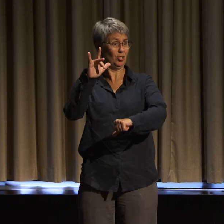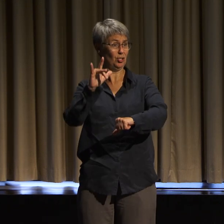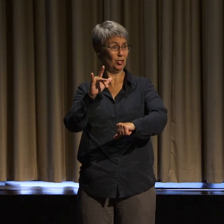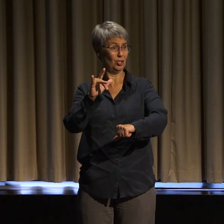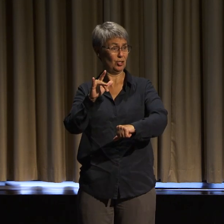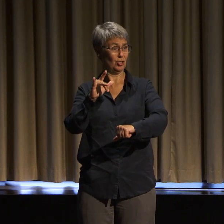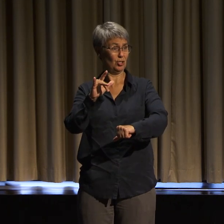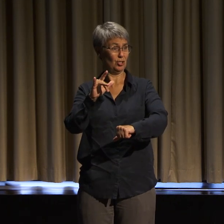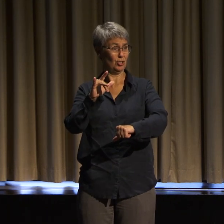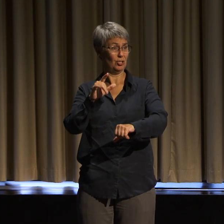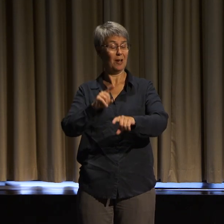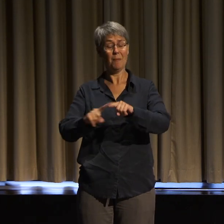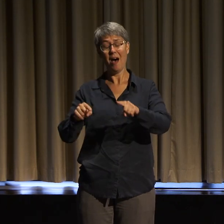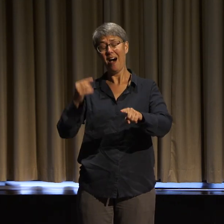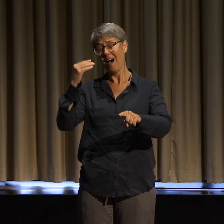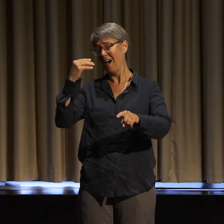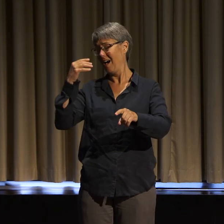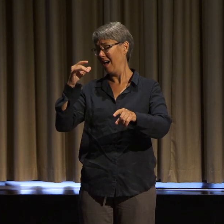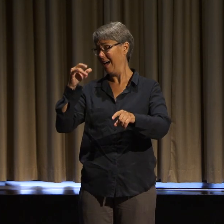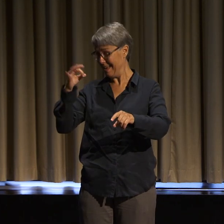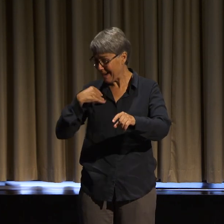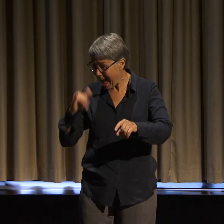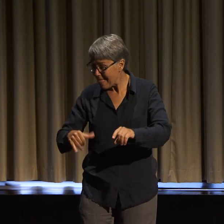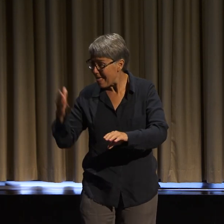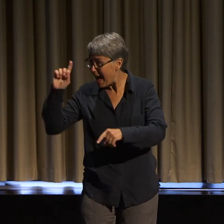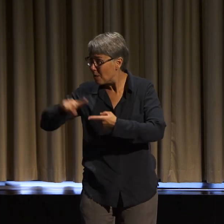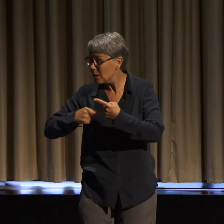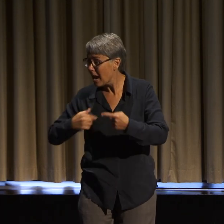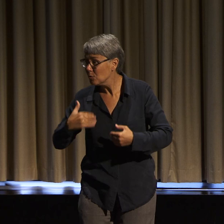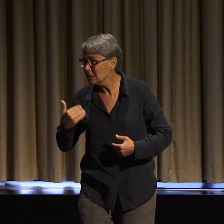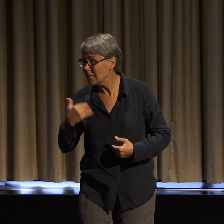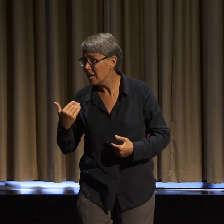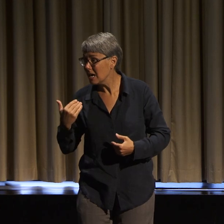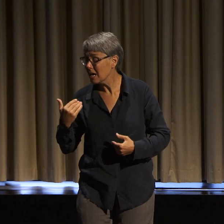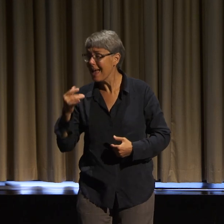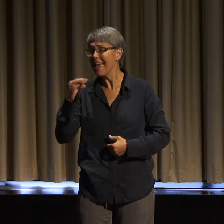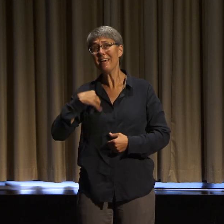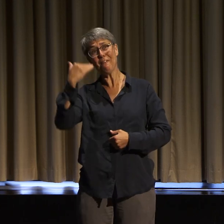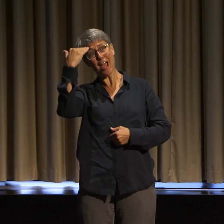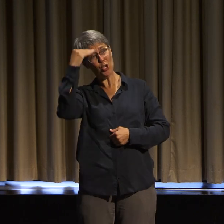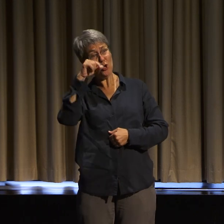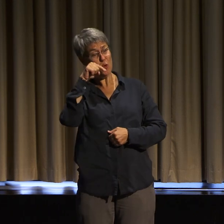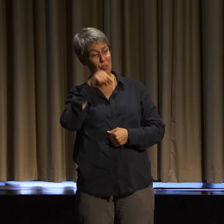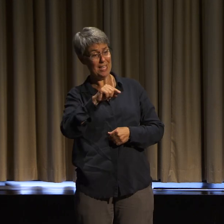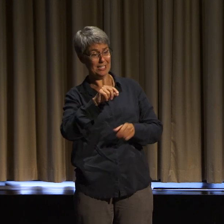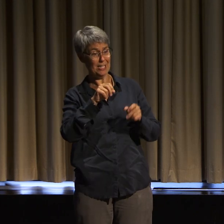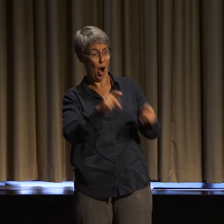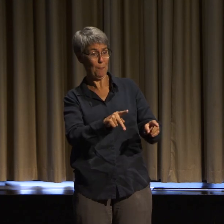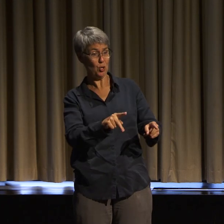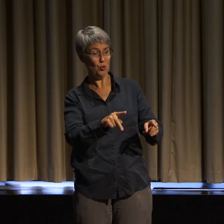or to even just know that this existed when I was younger and how transformative that would have been in my life.